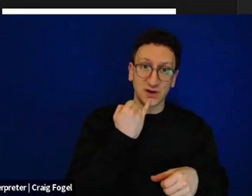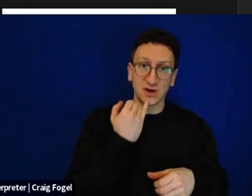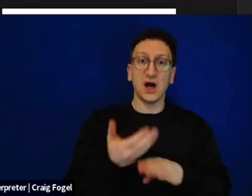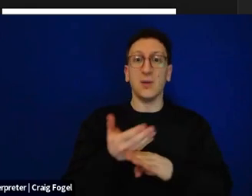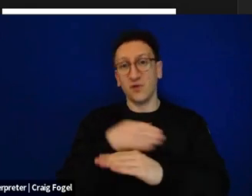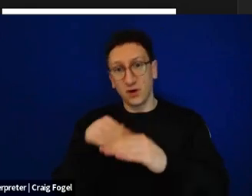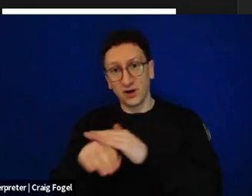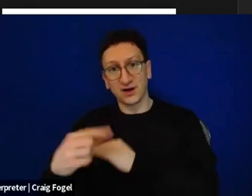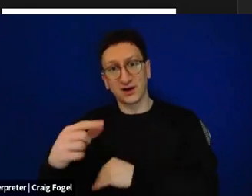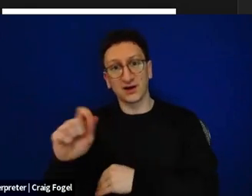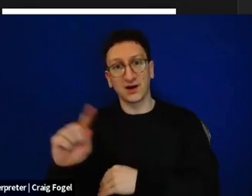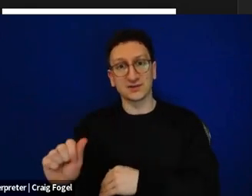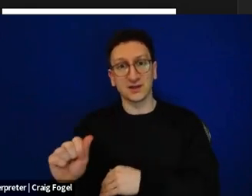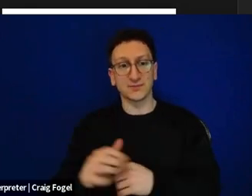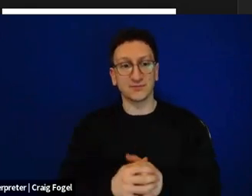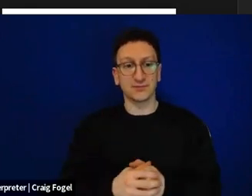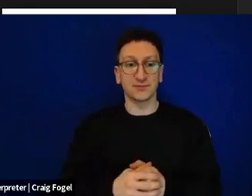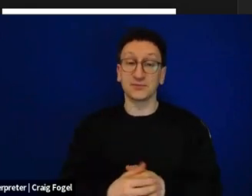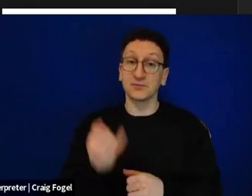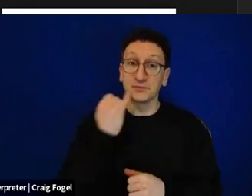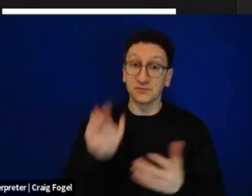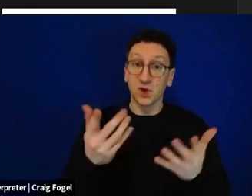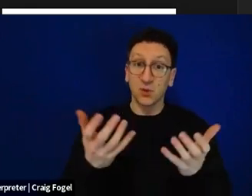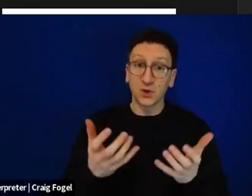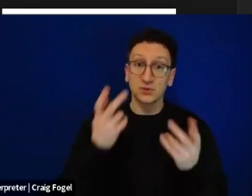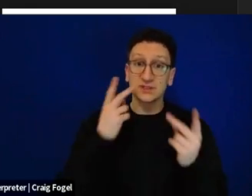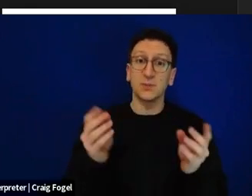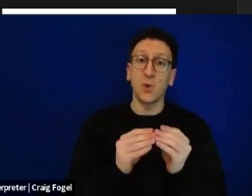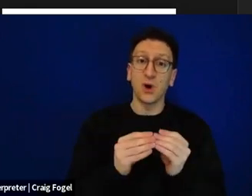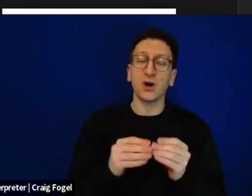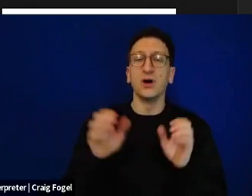initiative is online and you can purchase the beautiful illustrations that were made there.